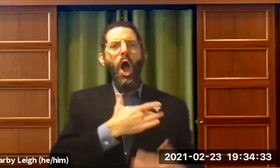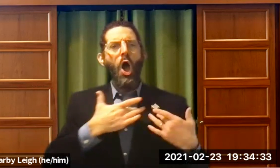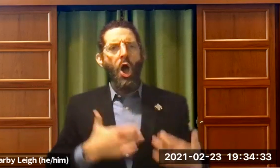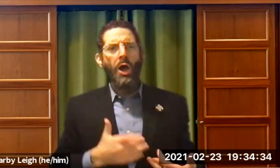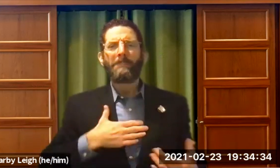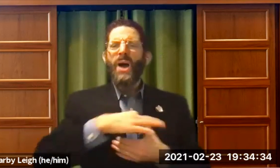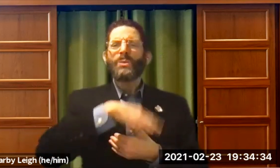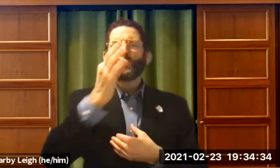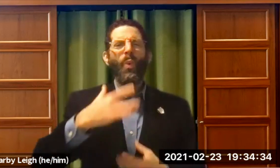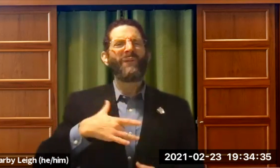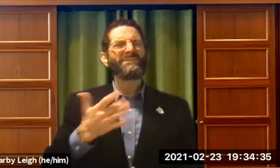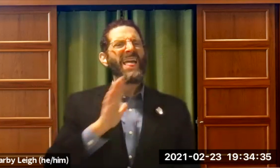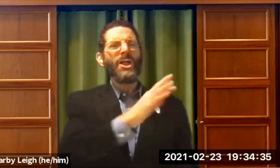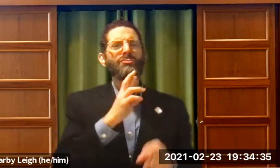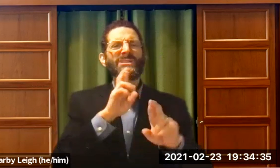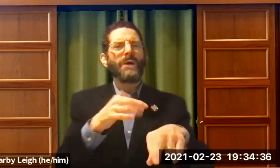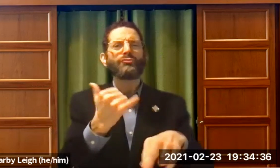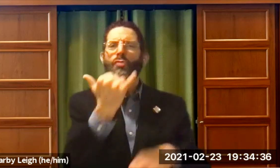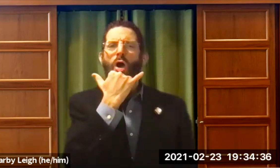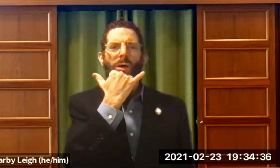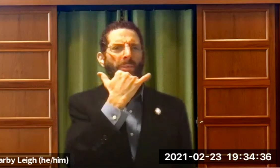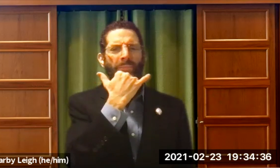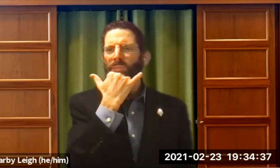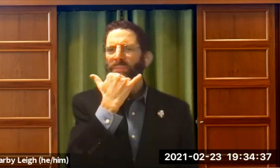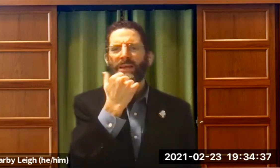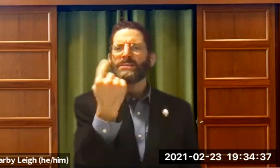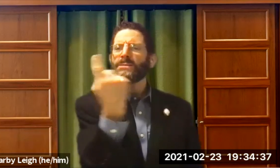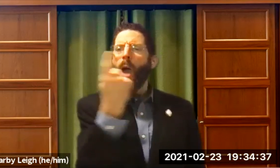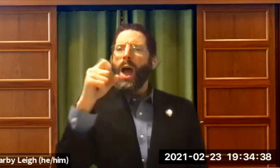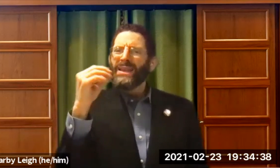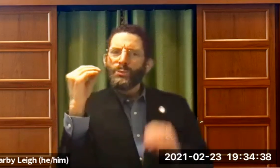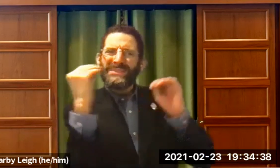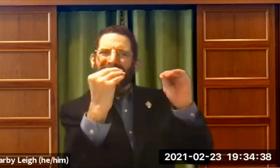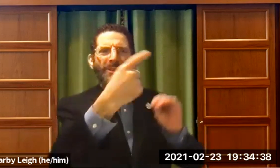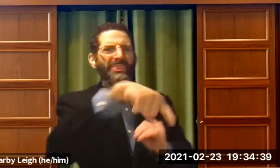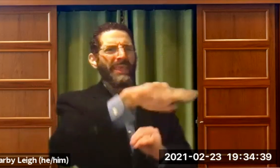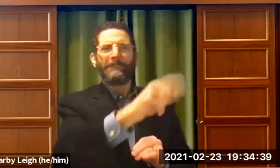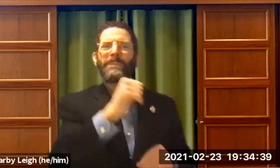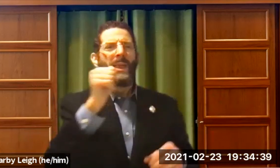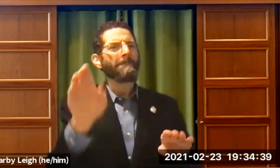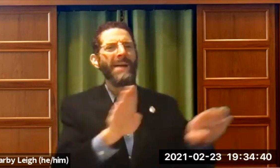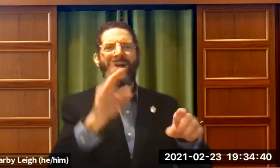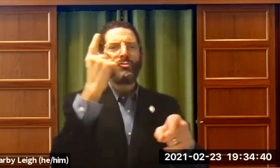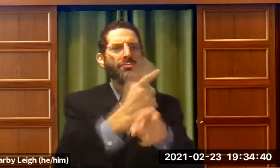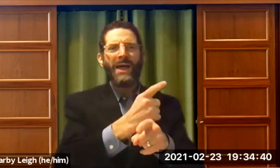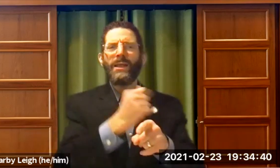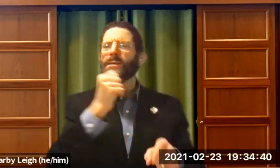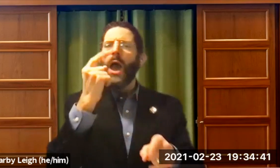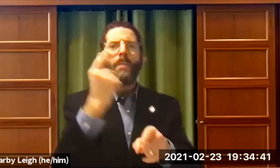I became more committed that day. My heart felt like there was something wrong with that . I'm going to teach them.